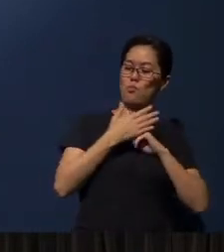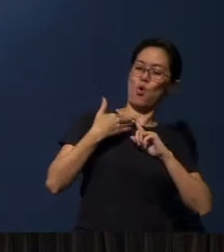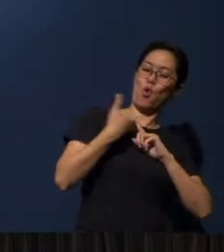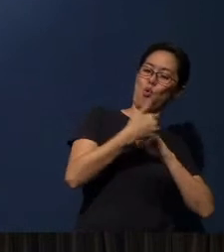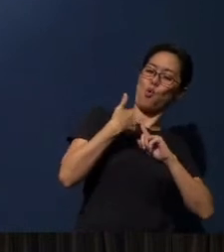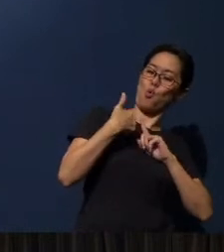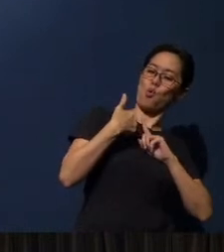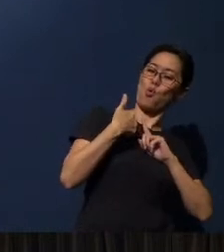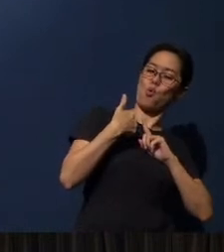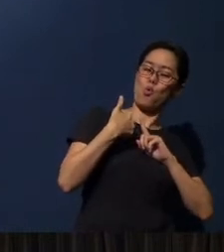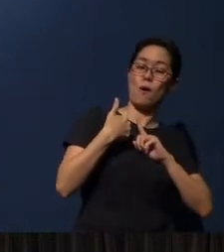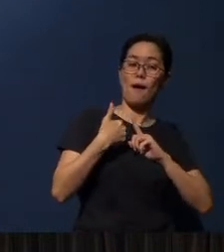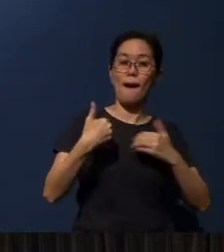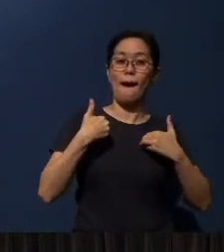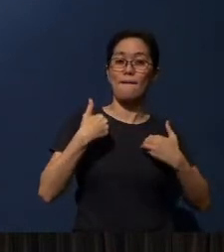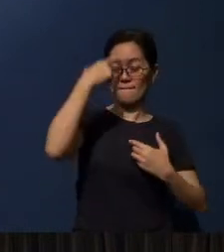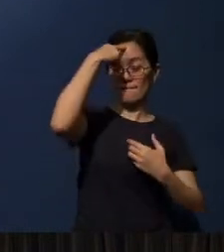faith in me.”